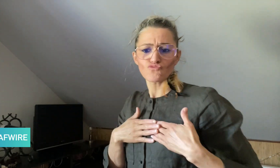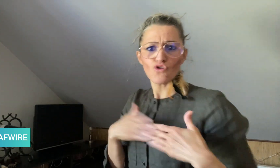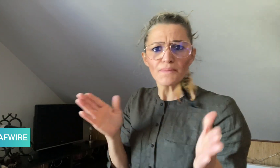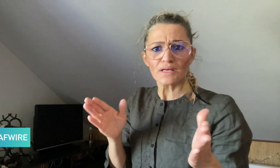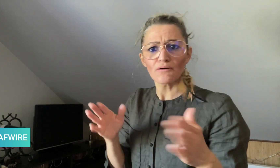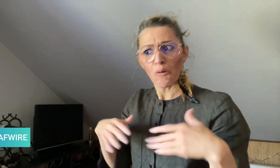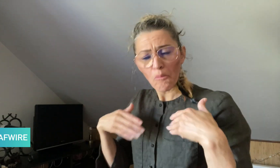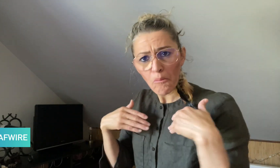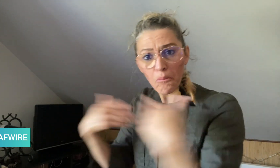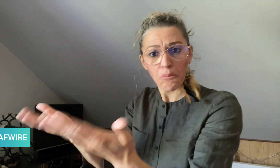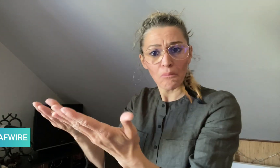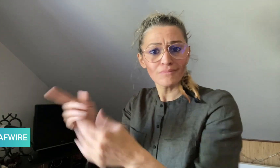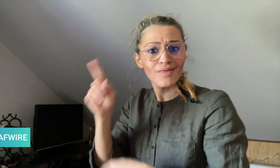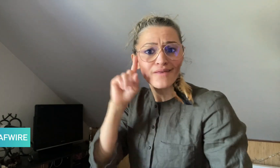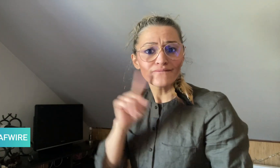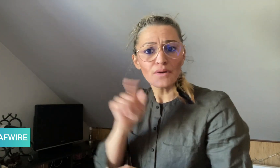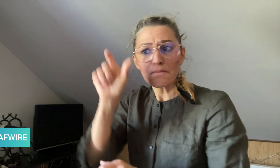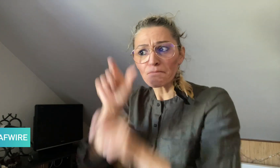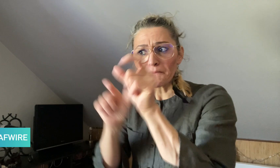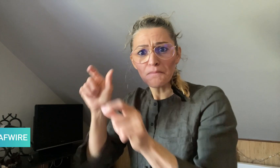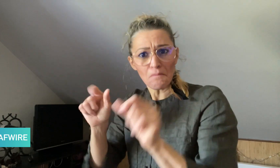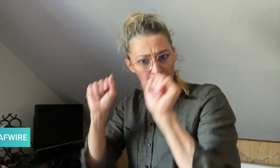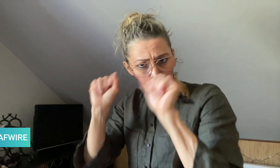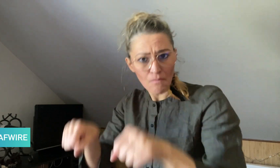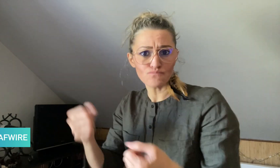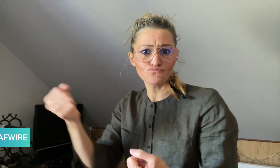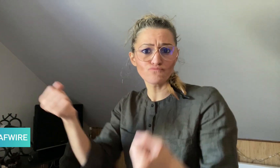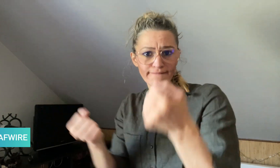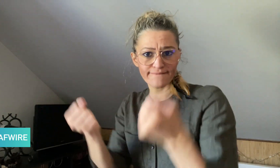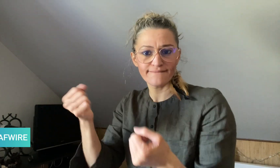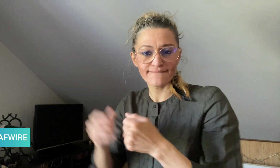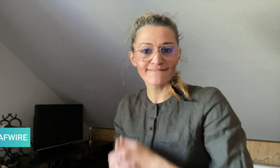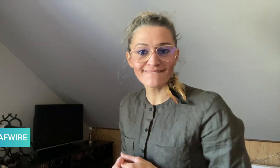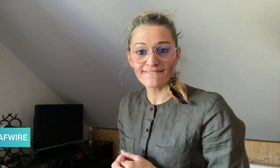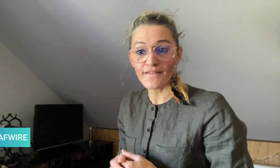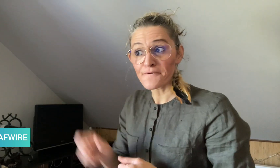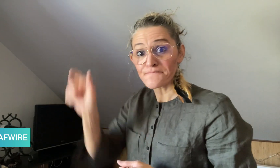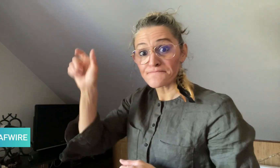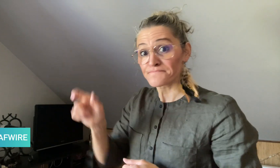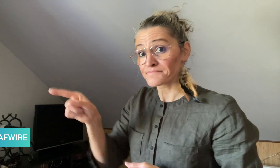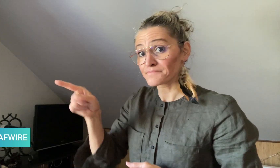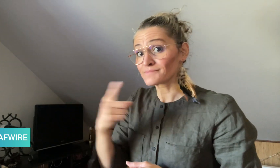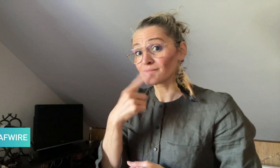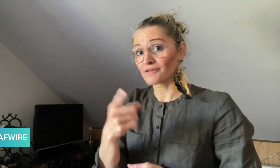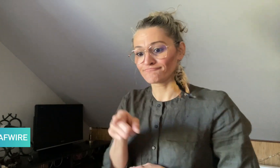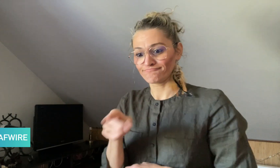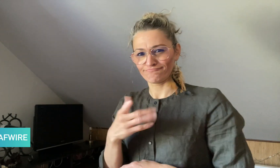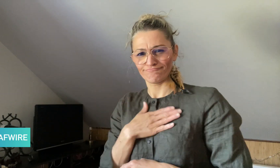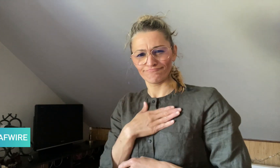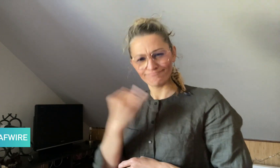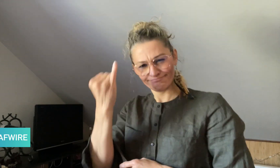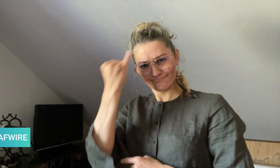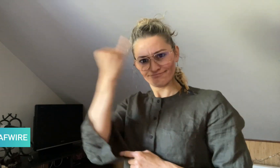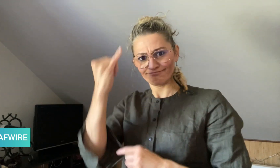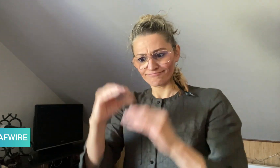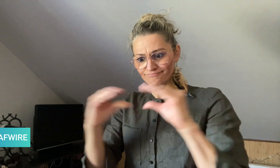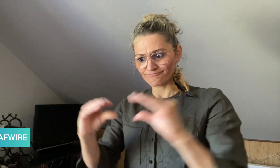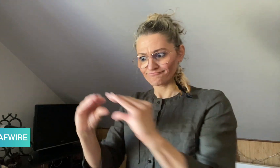to drive. He says, “My invention could allow more than